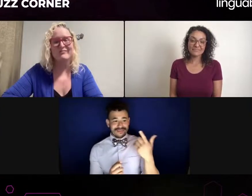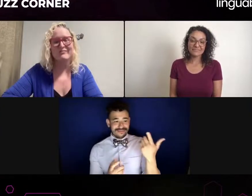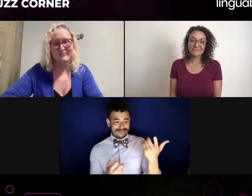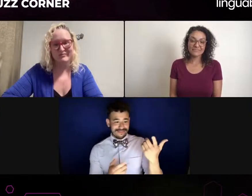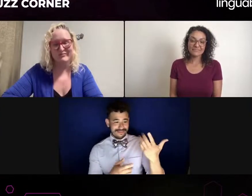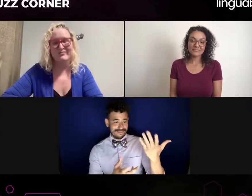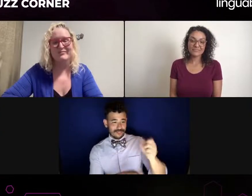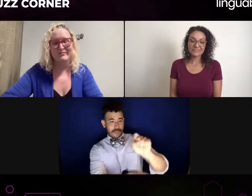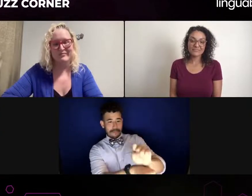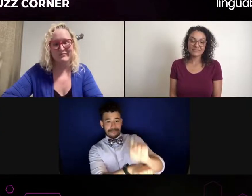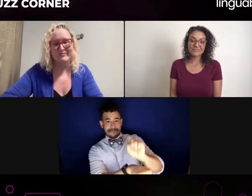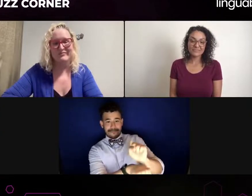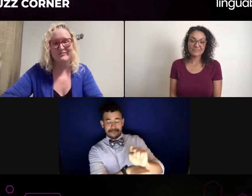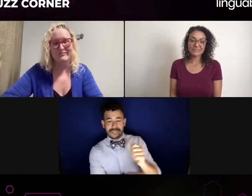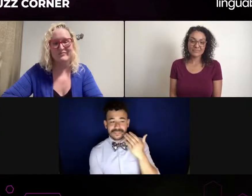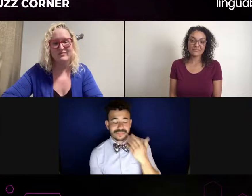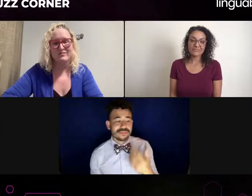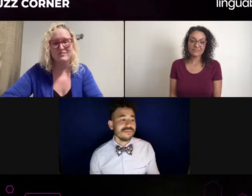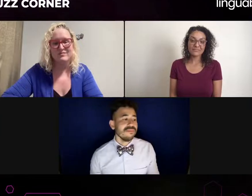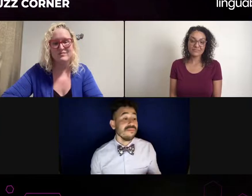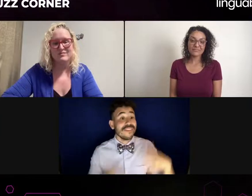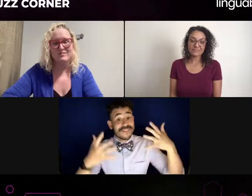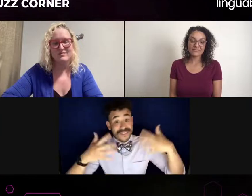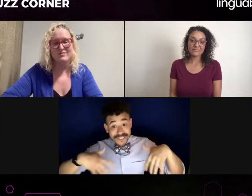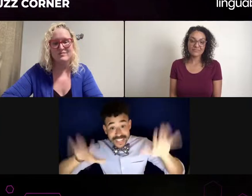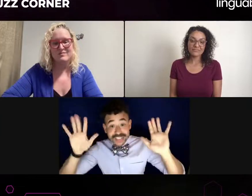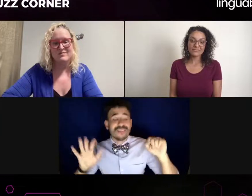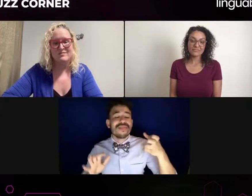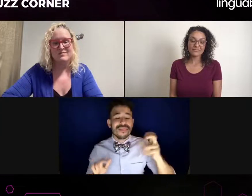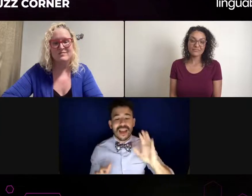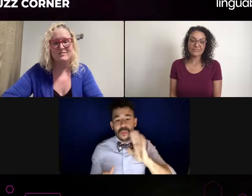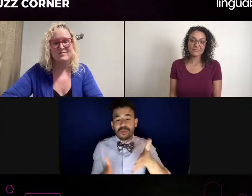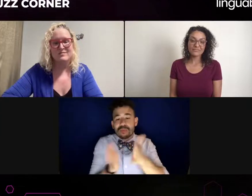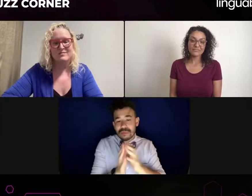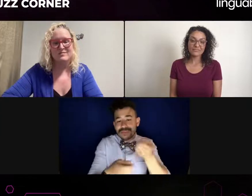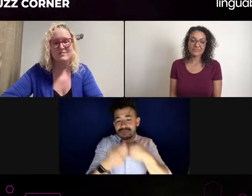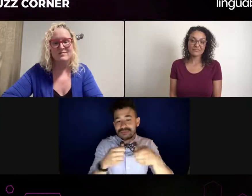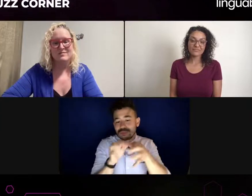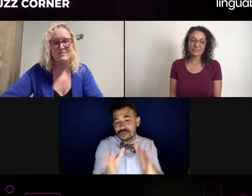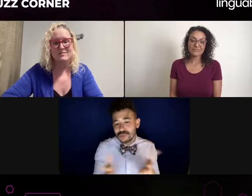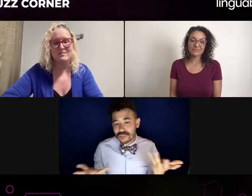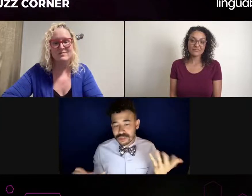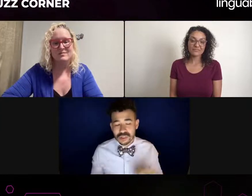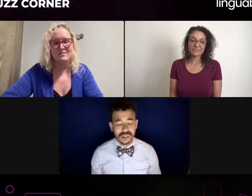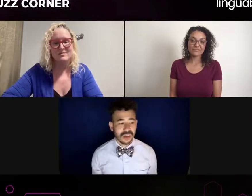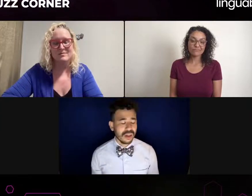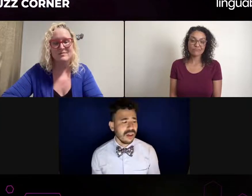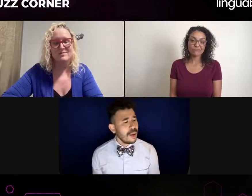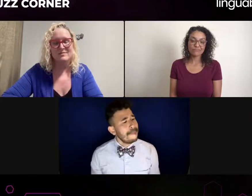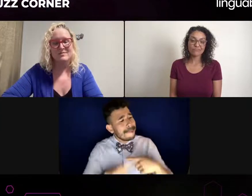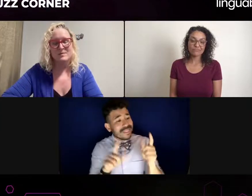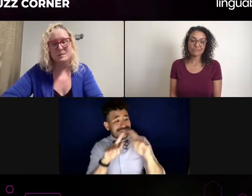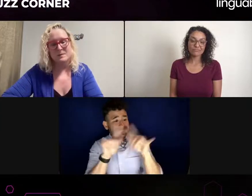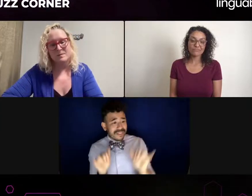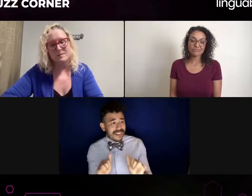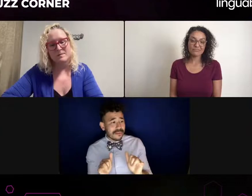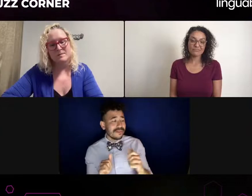Not acting dismissive-- that's the last thing I want. I don't want to be rude, but that's not my experience.